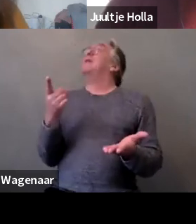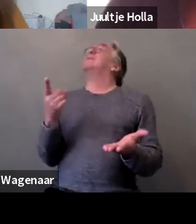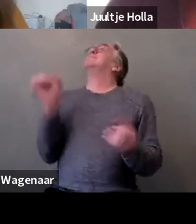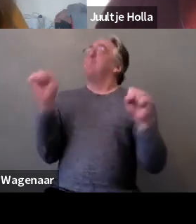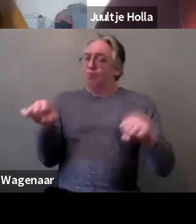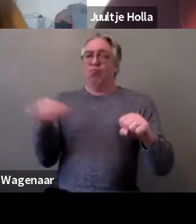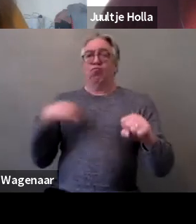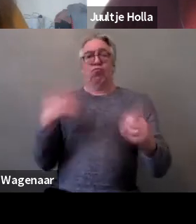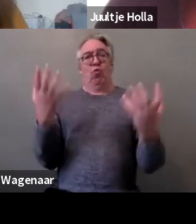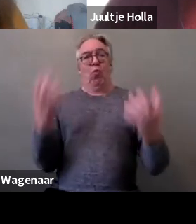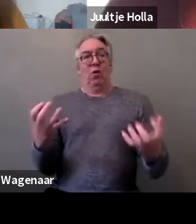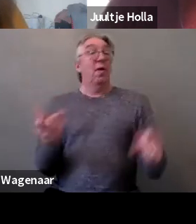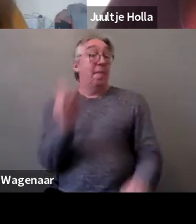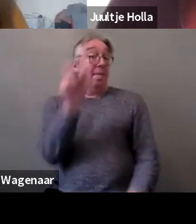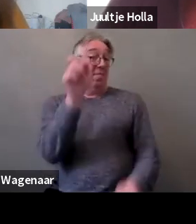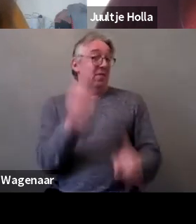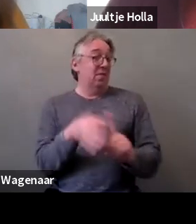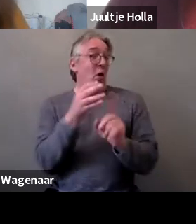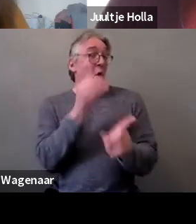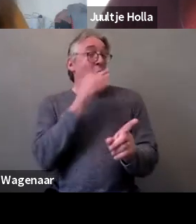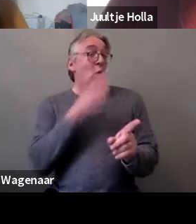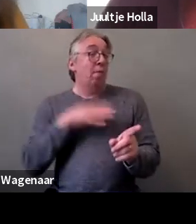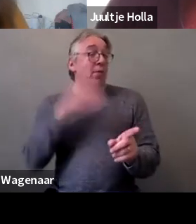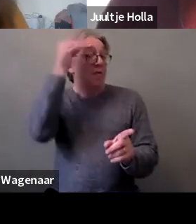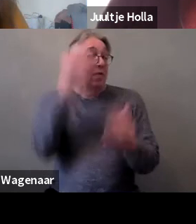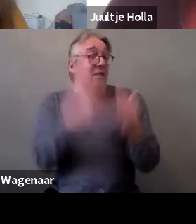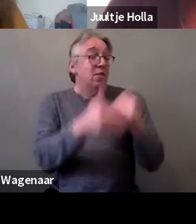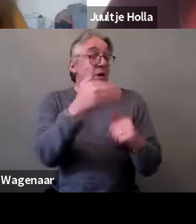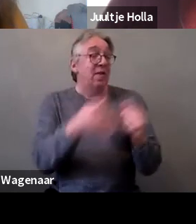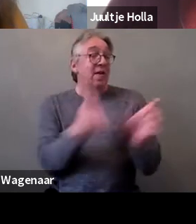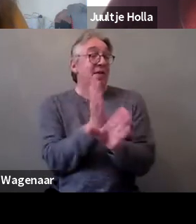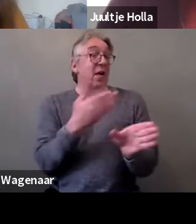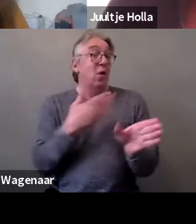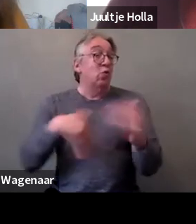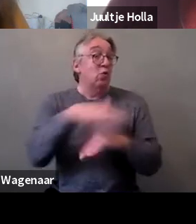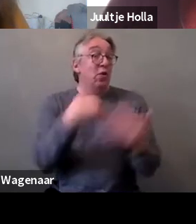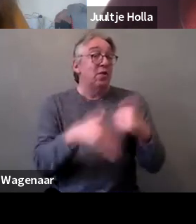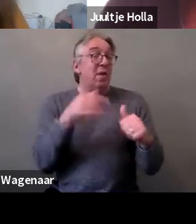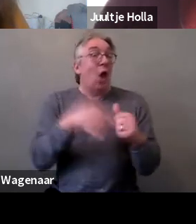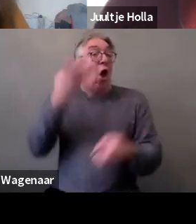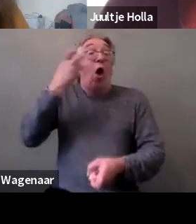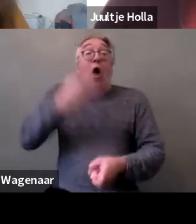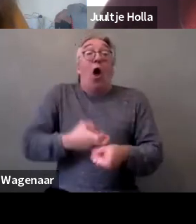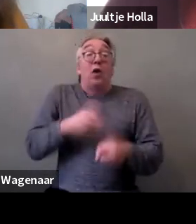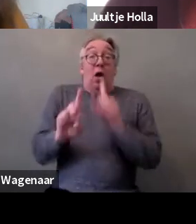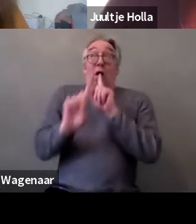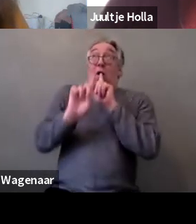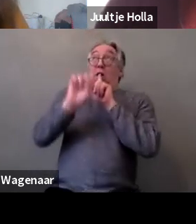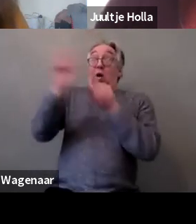psychosocial disabilities, it's really hard to report violence and to be trusted by the trusted system.